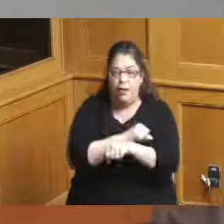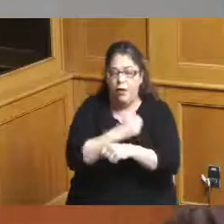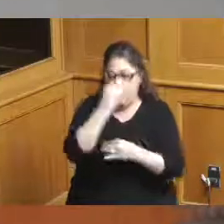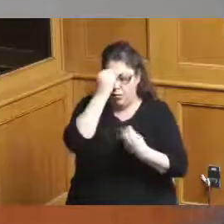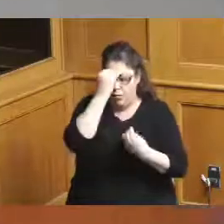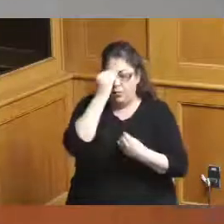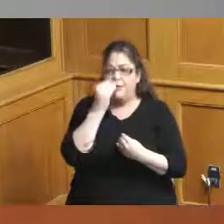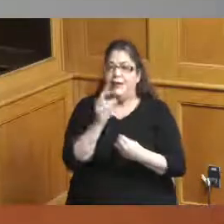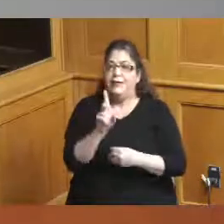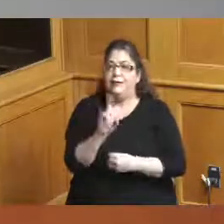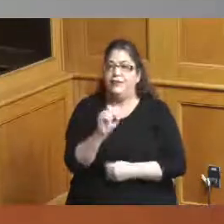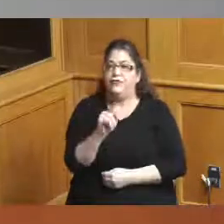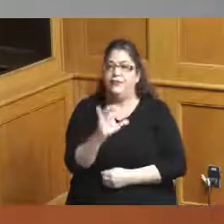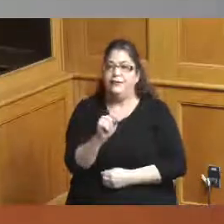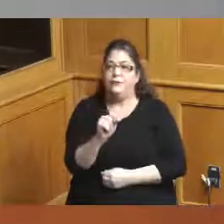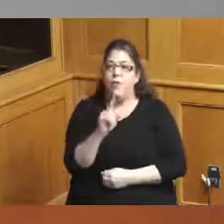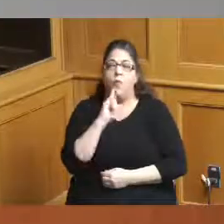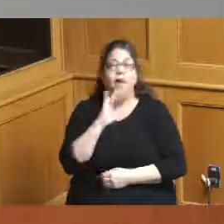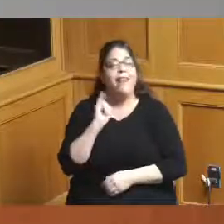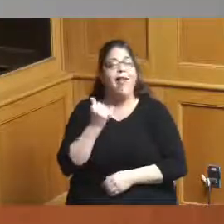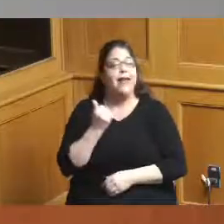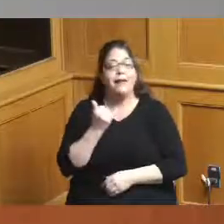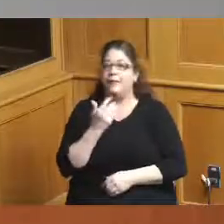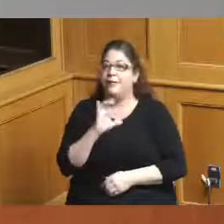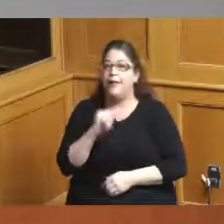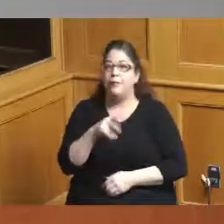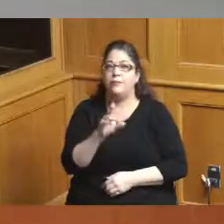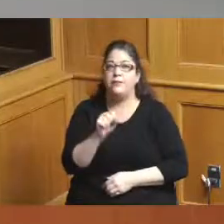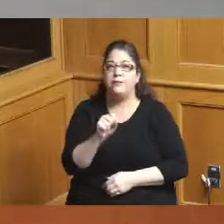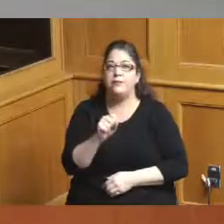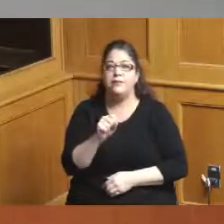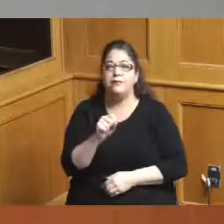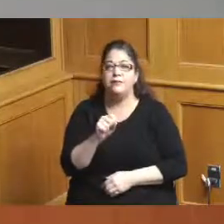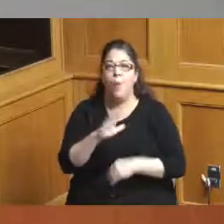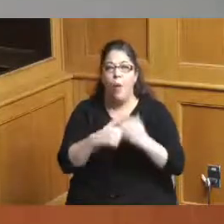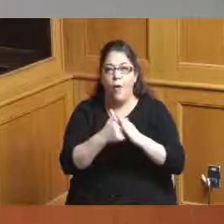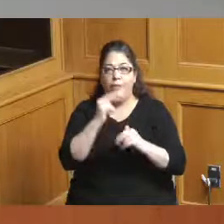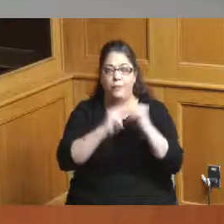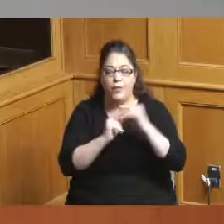district or a campus approach which I think is the right approach to this part of town